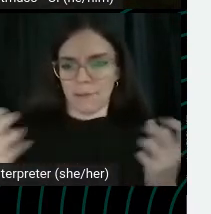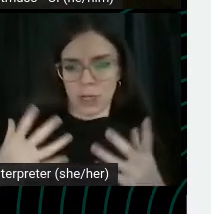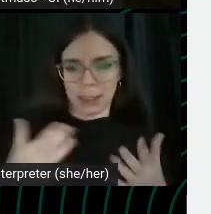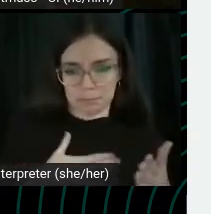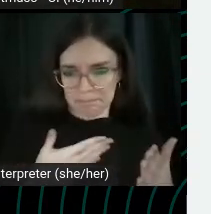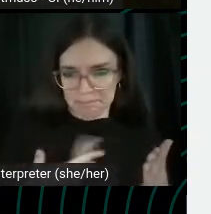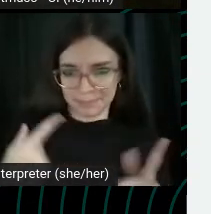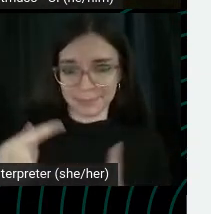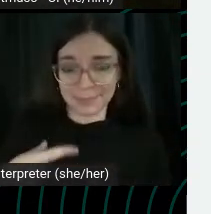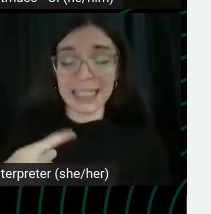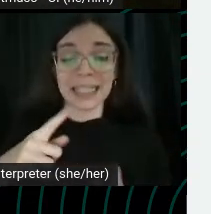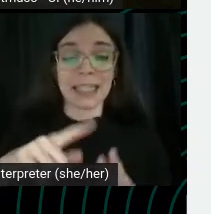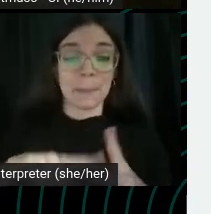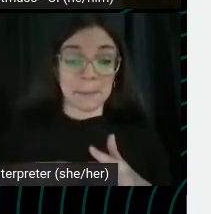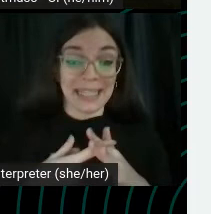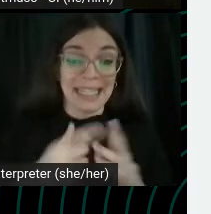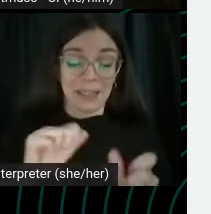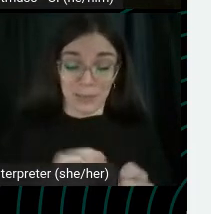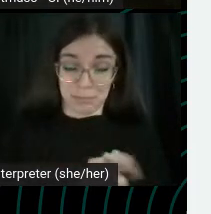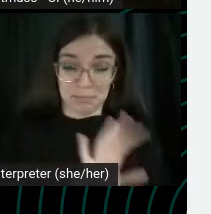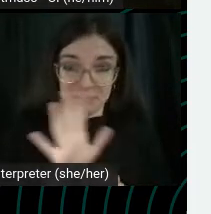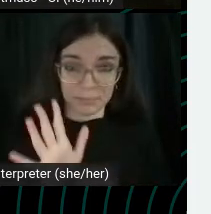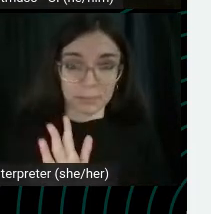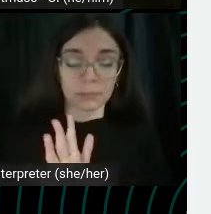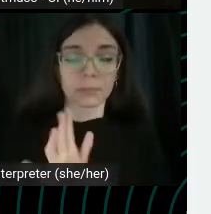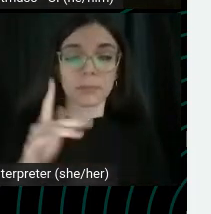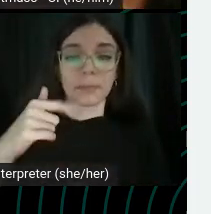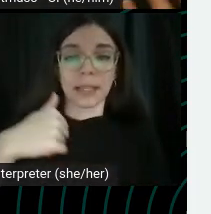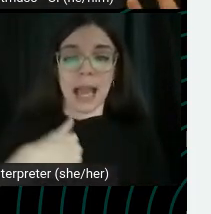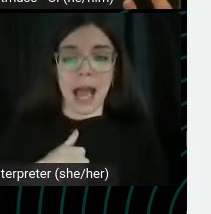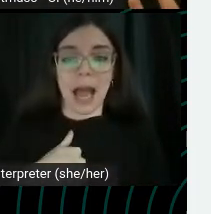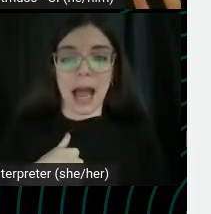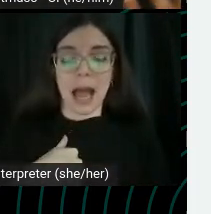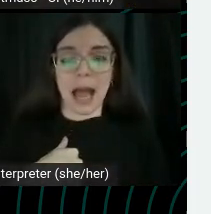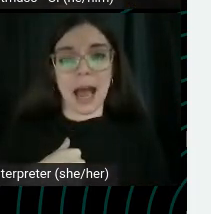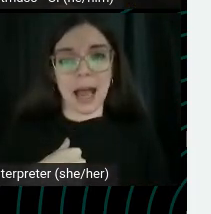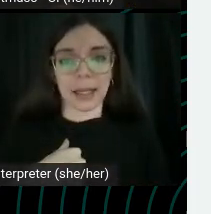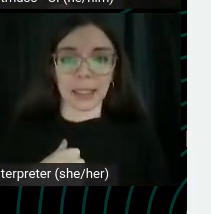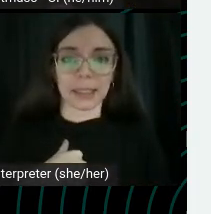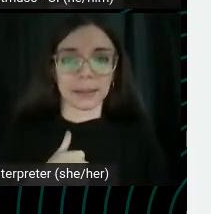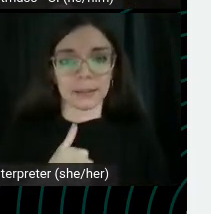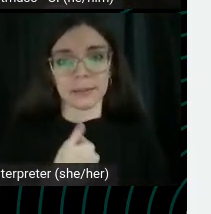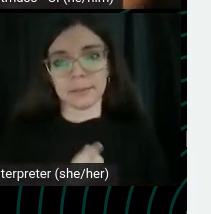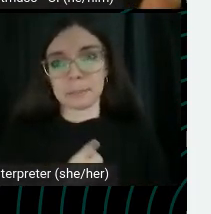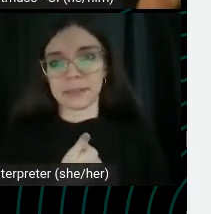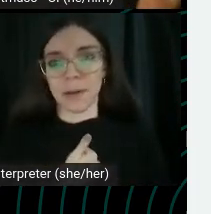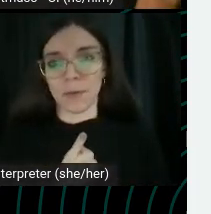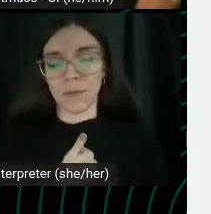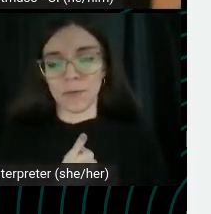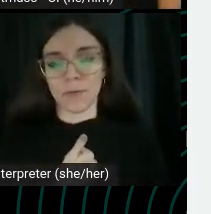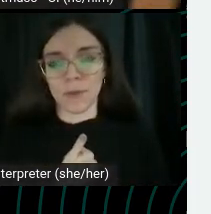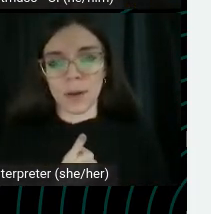I fell into the sourdough sort of sort of like buzz.